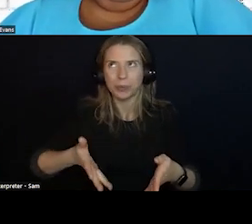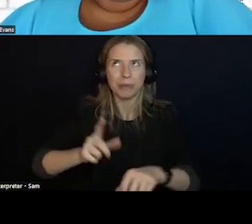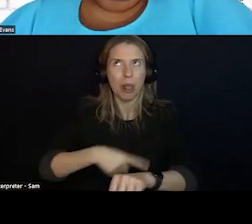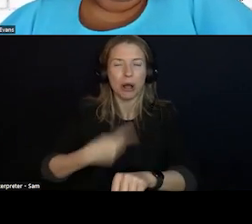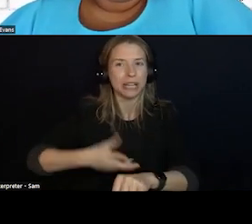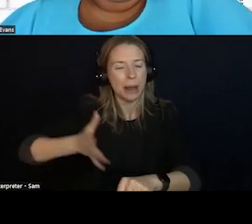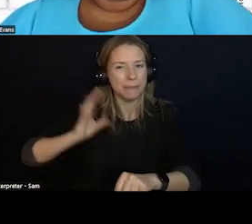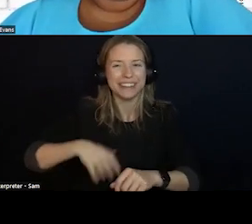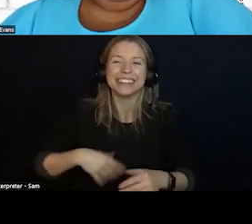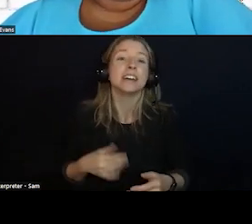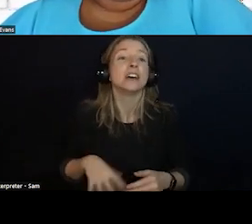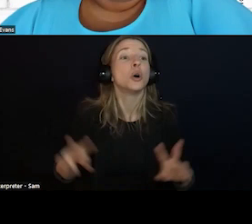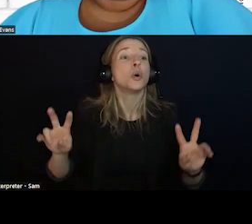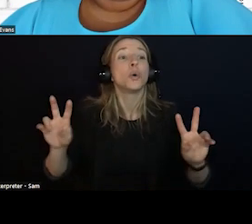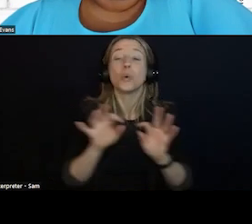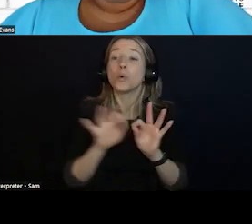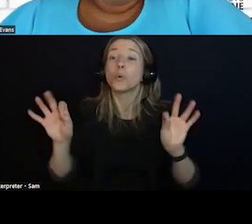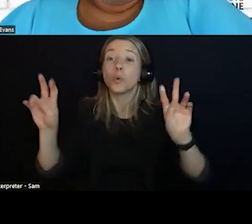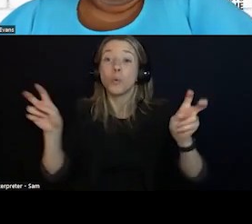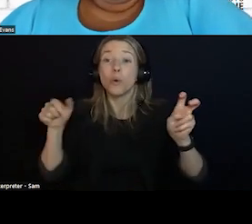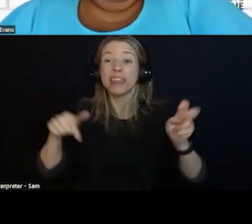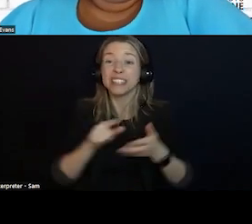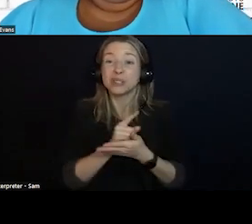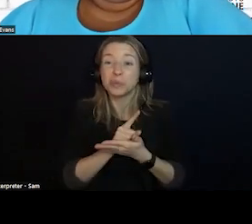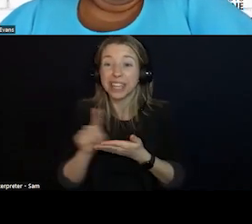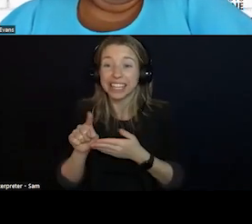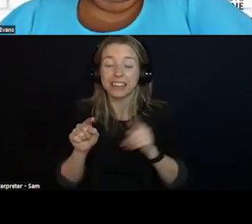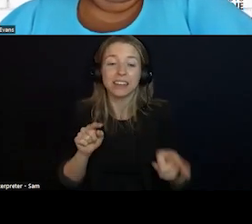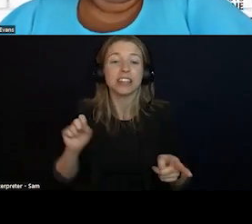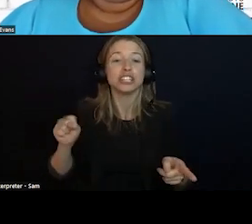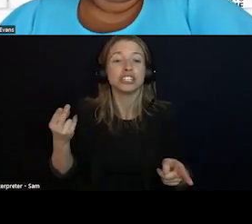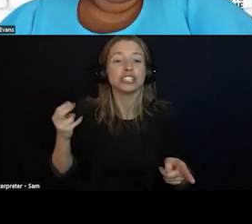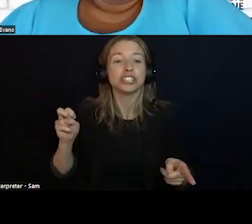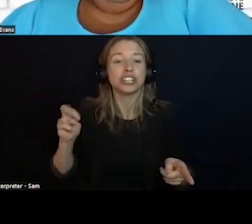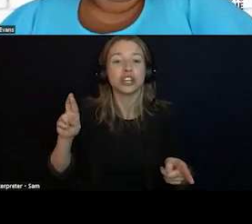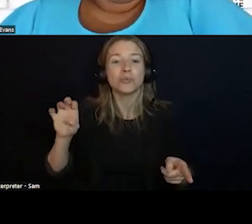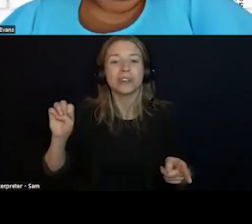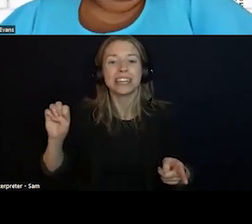NOT READ IT TO YOU. IT IS THERE ON THE SCREEN, BUT COMES FROM SHERREE LOWE WHO IS THE VP OF THE HOSPITALS.